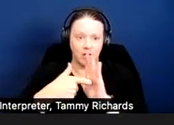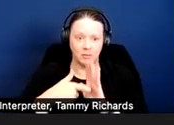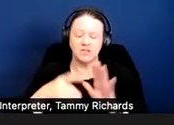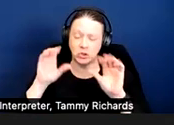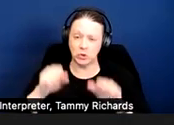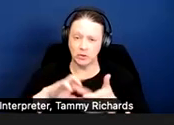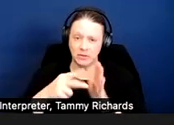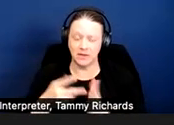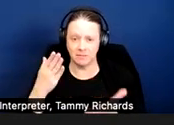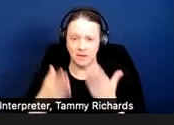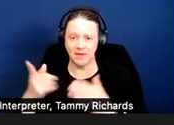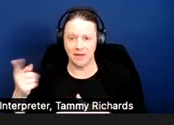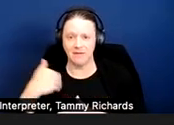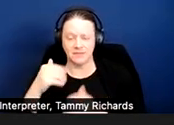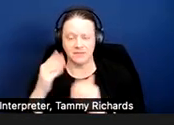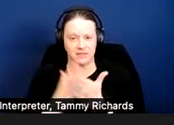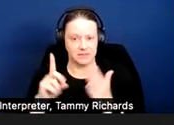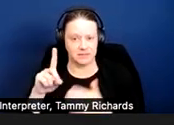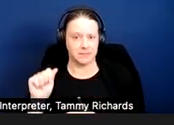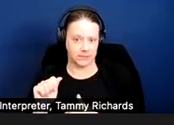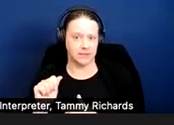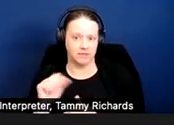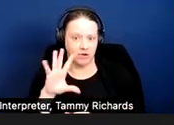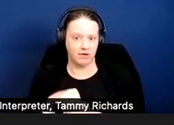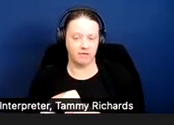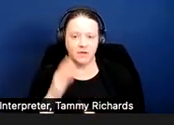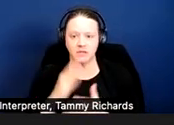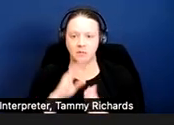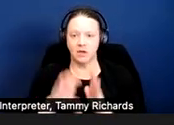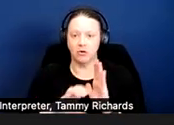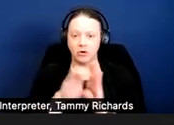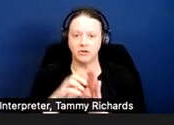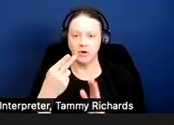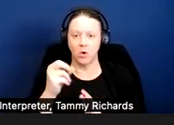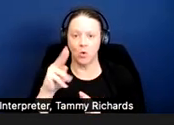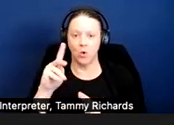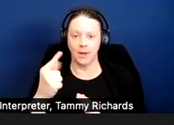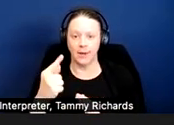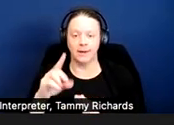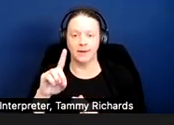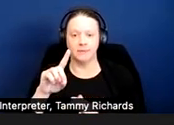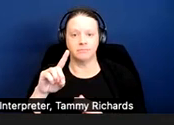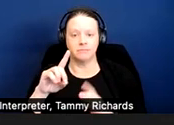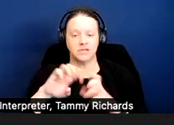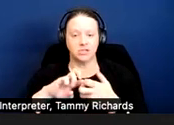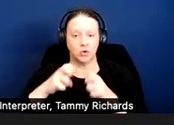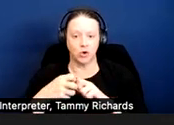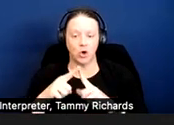Some of the characteristics of hoarding disorder are persistent difficulty discarding or parting